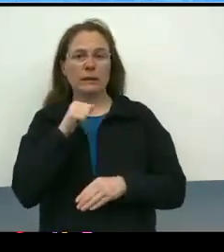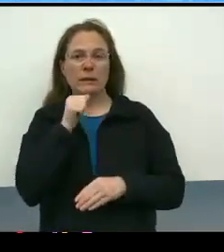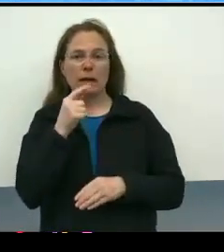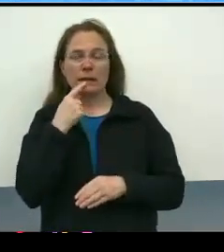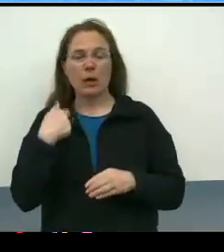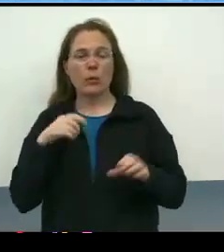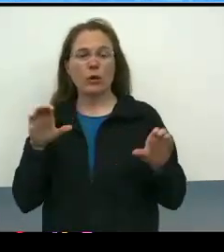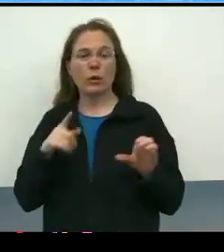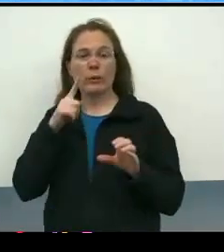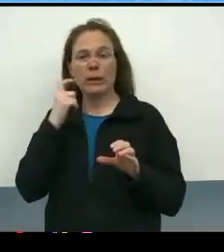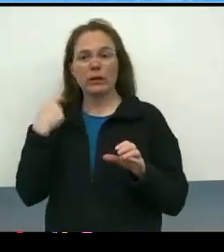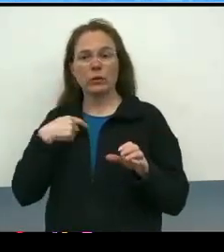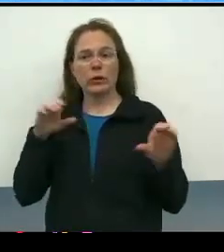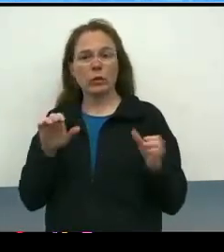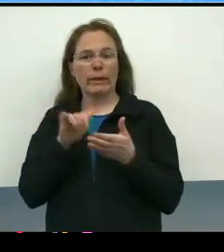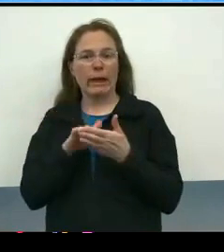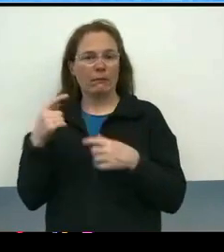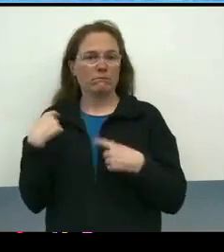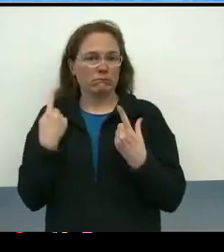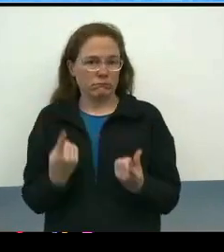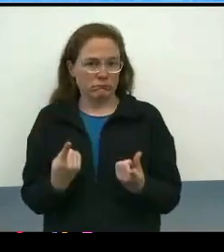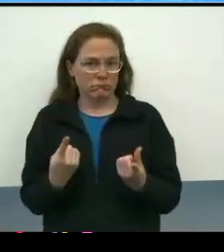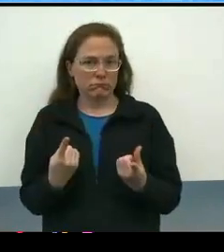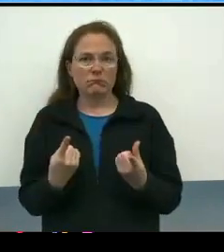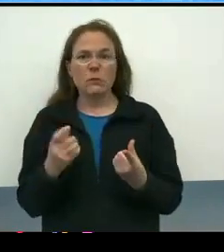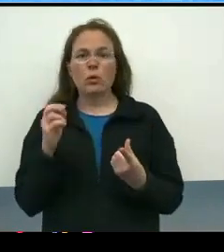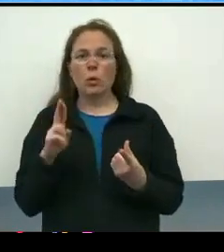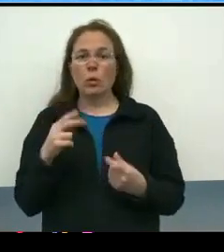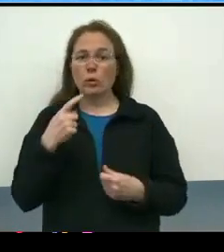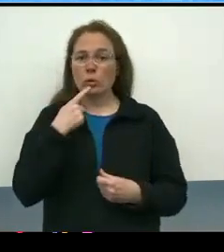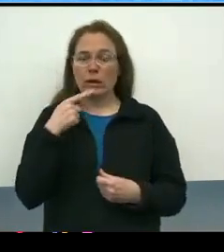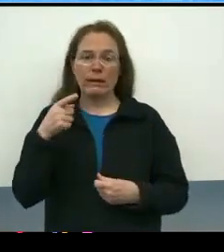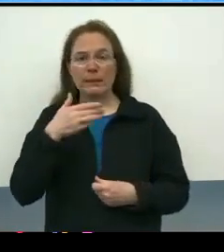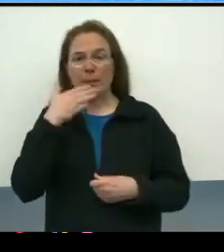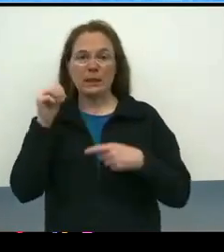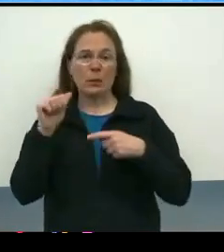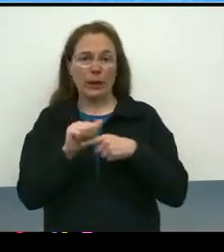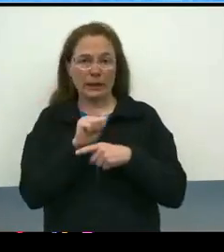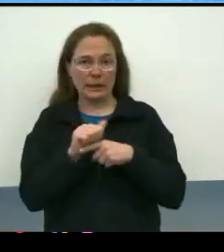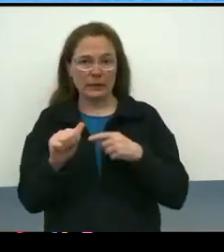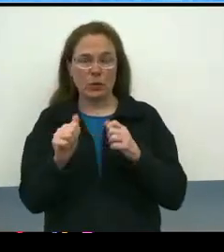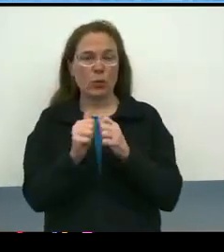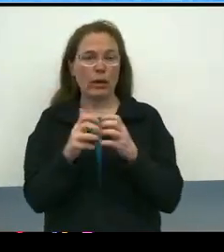because that's the way it's always been done. Or just to say, it's best practice without an explanation